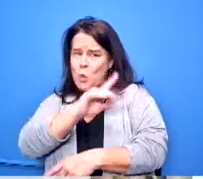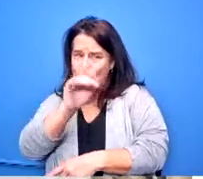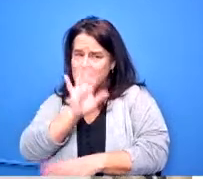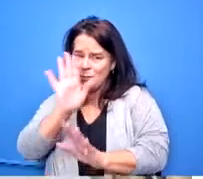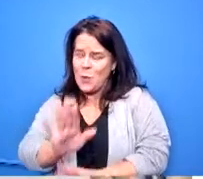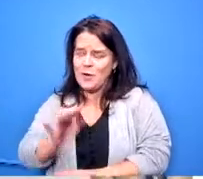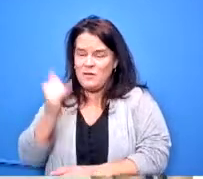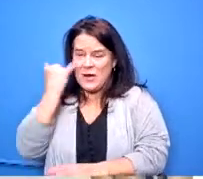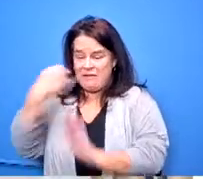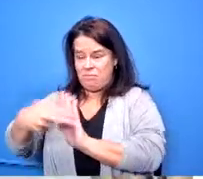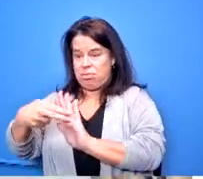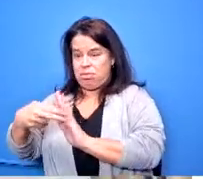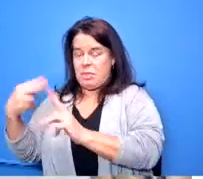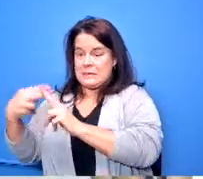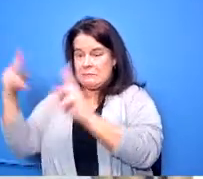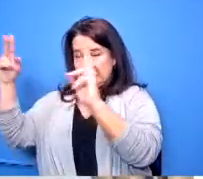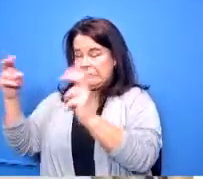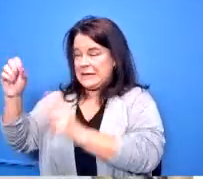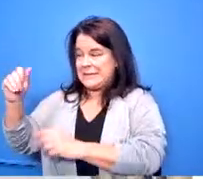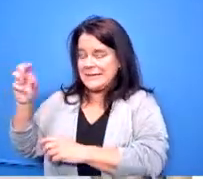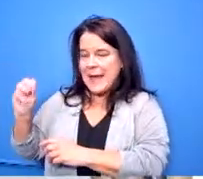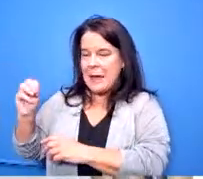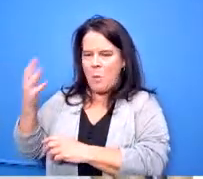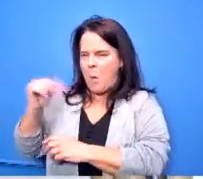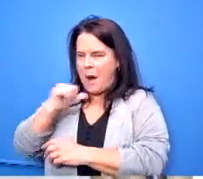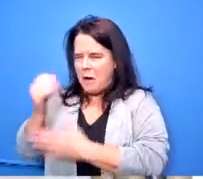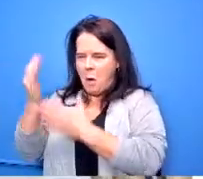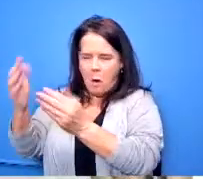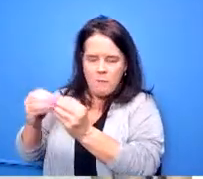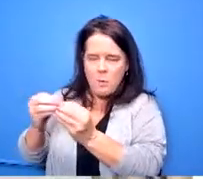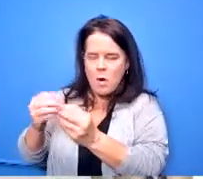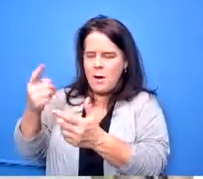did the teachers need uh what what materials do they need that sort of thing if we're going to be